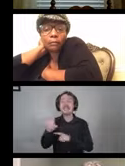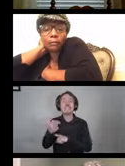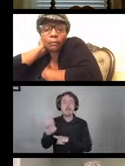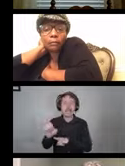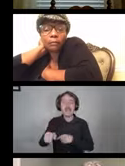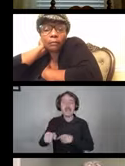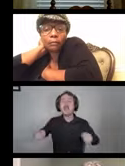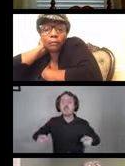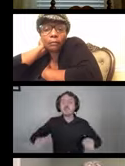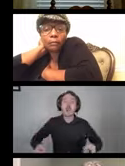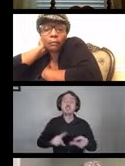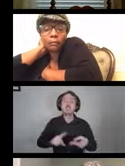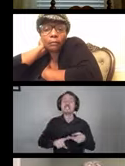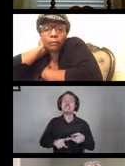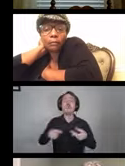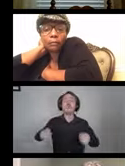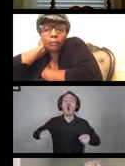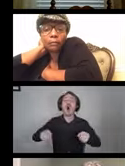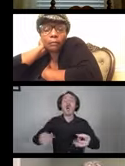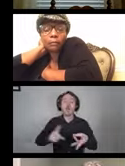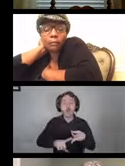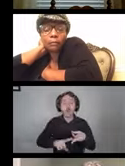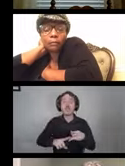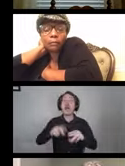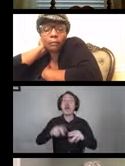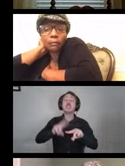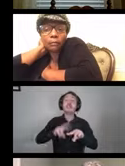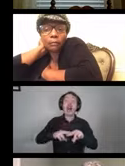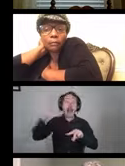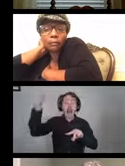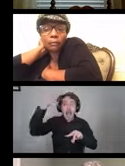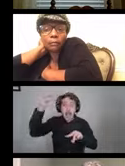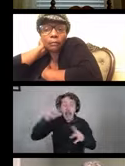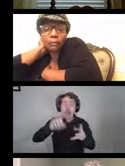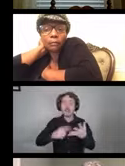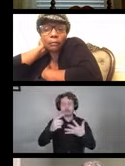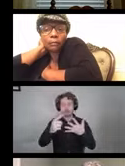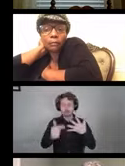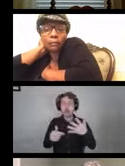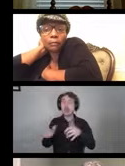So just a helpful tip that the way you clean your manual wheelchair you can more than likely use